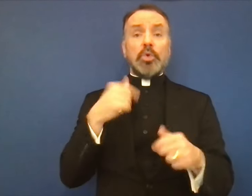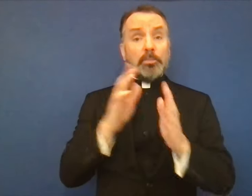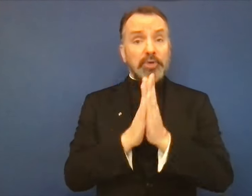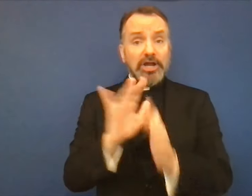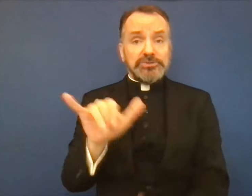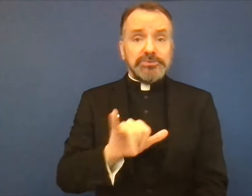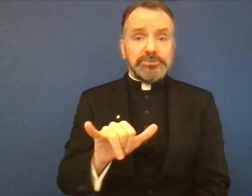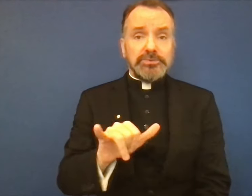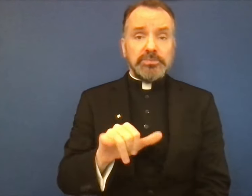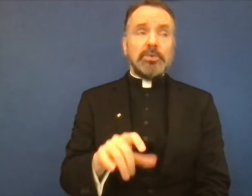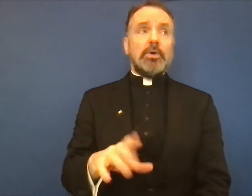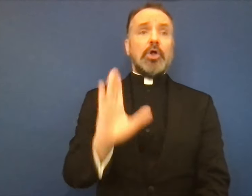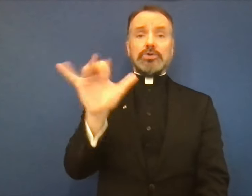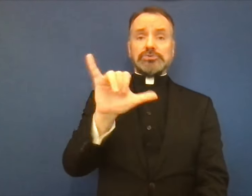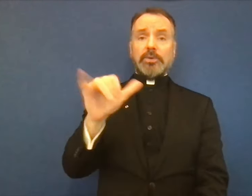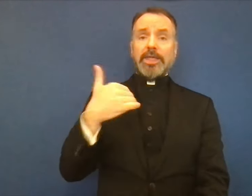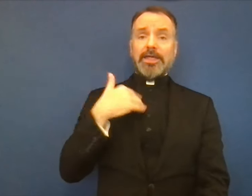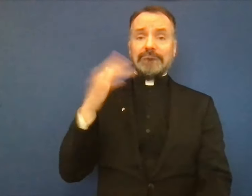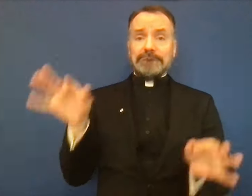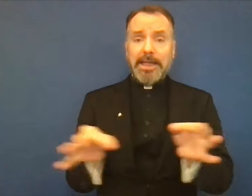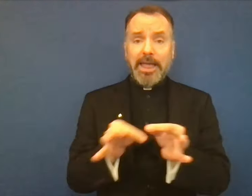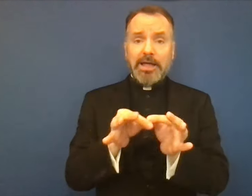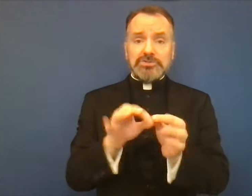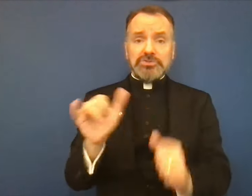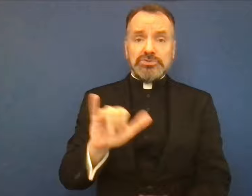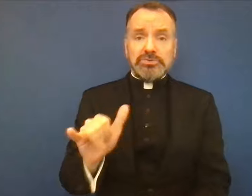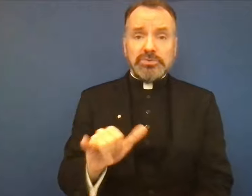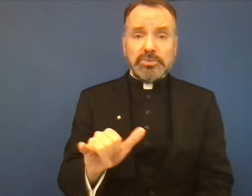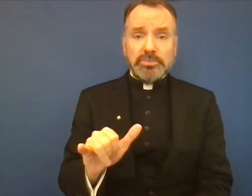with questions and this will be a perfect opportunity to have our questions answered